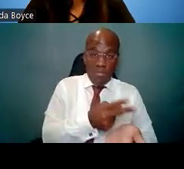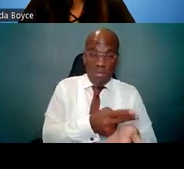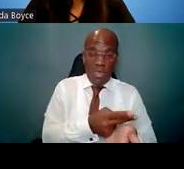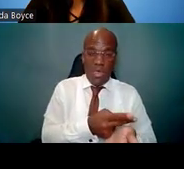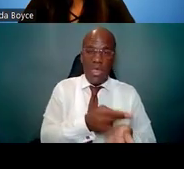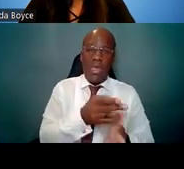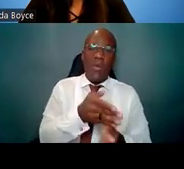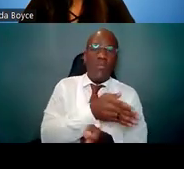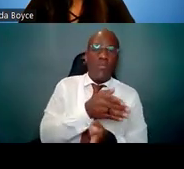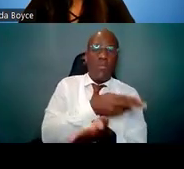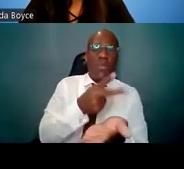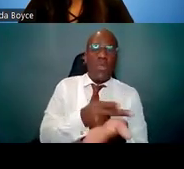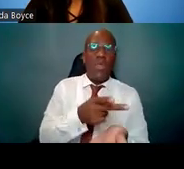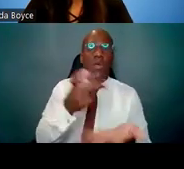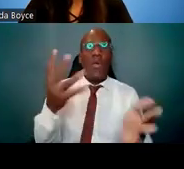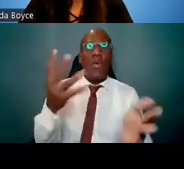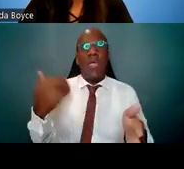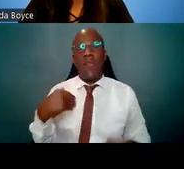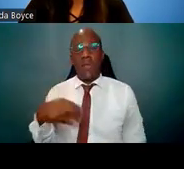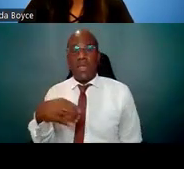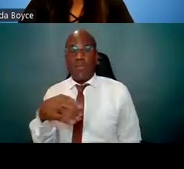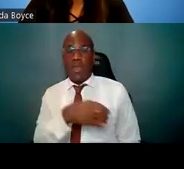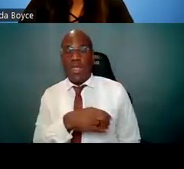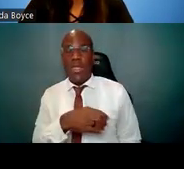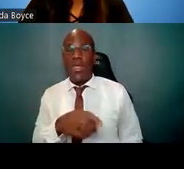but it's really nice to have a group of peoples to help monitor your progress.